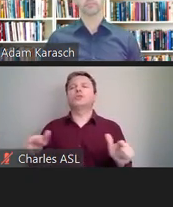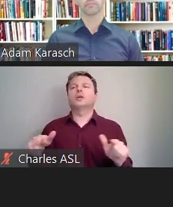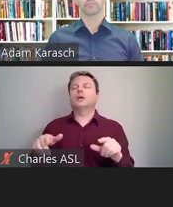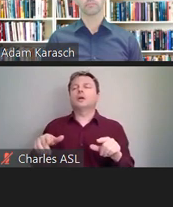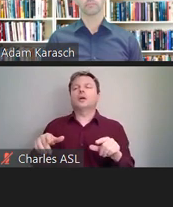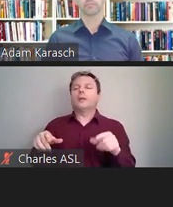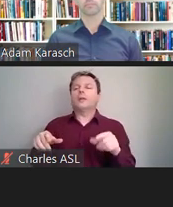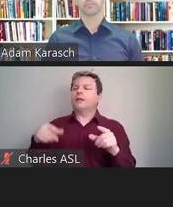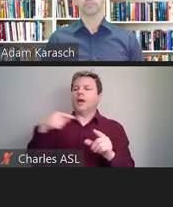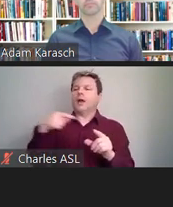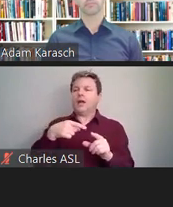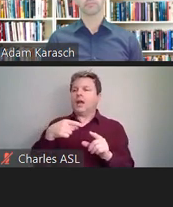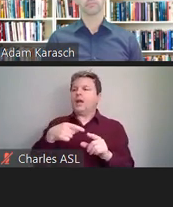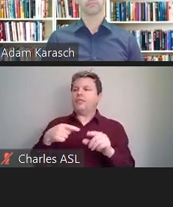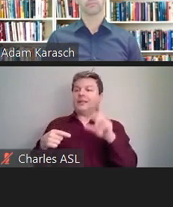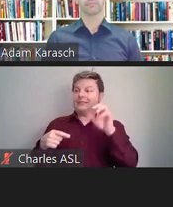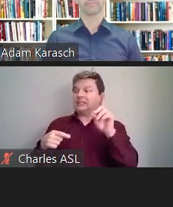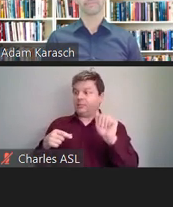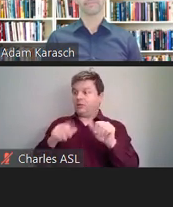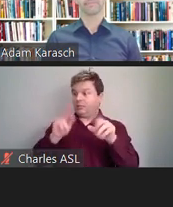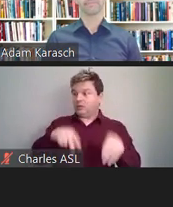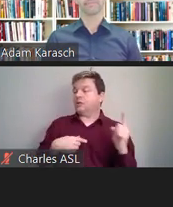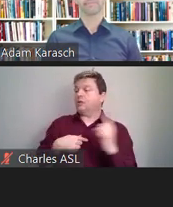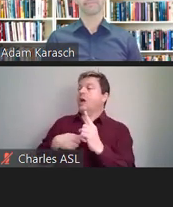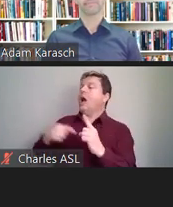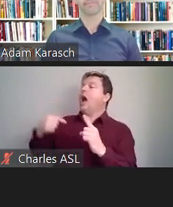request an accommodation under the ADA.